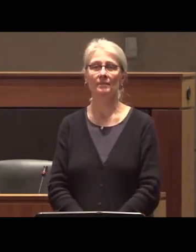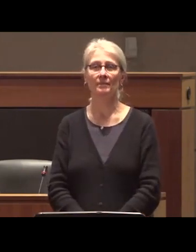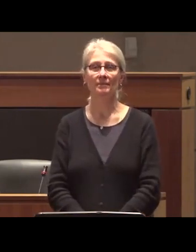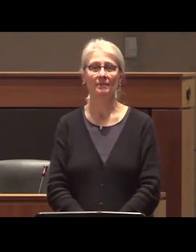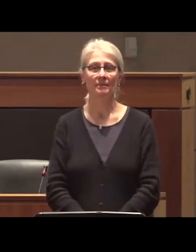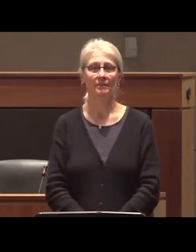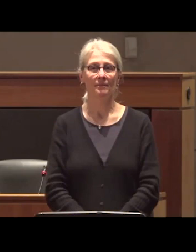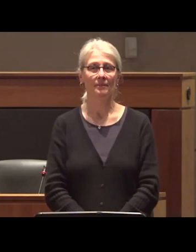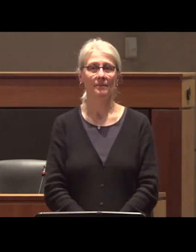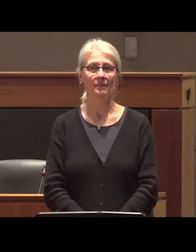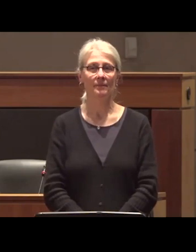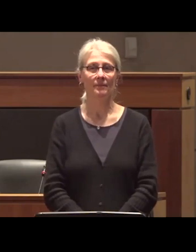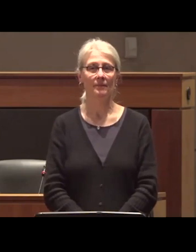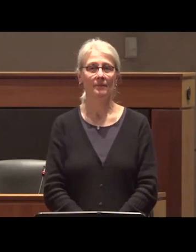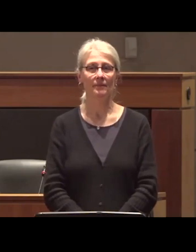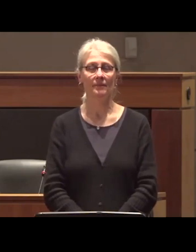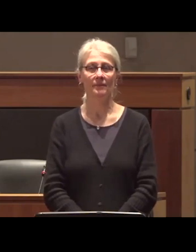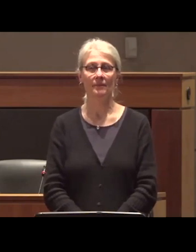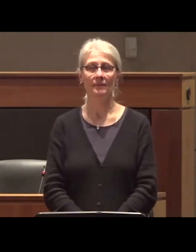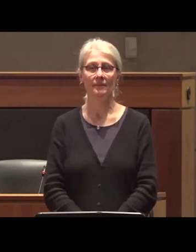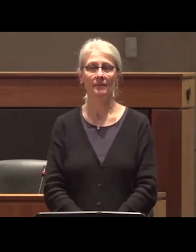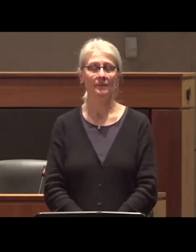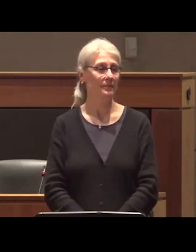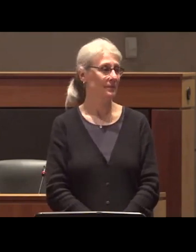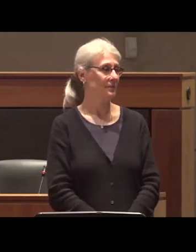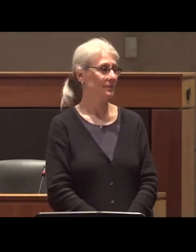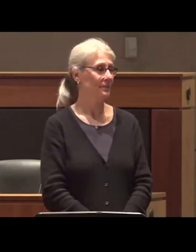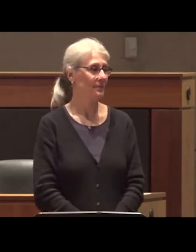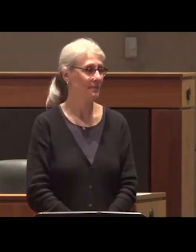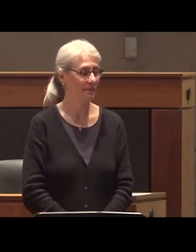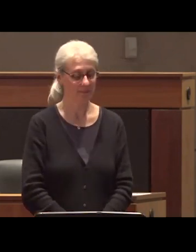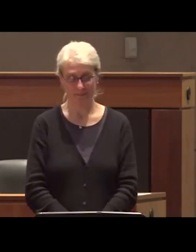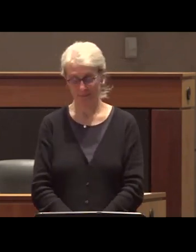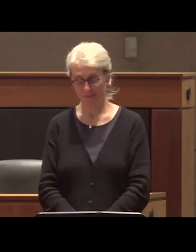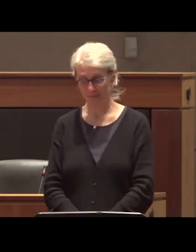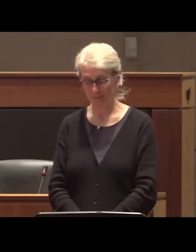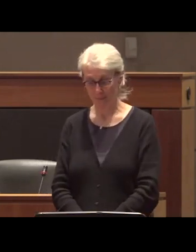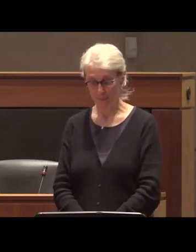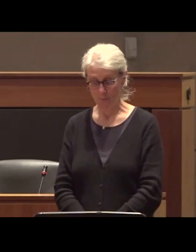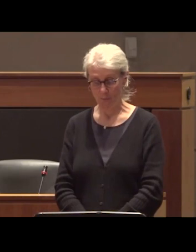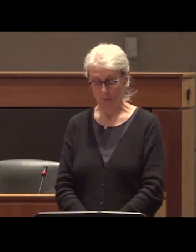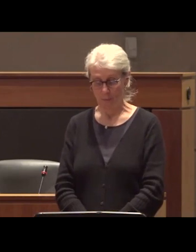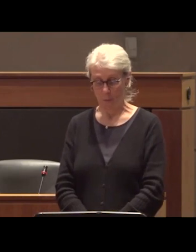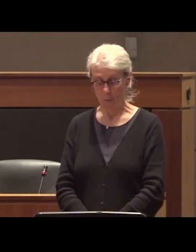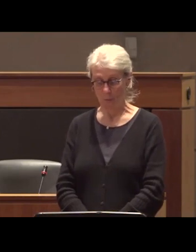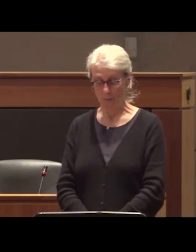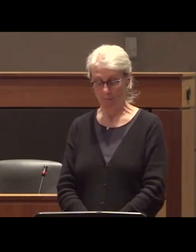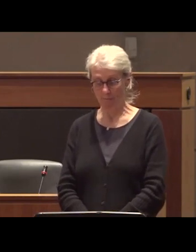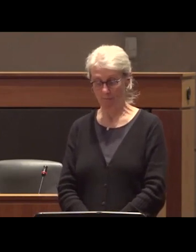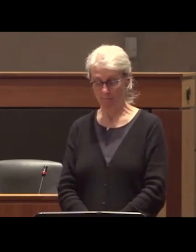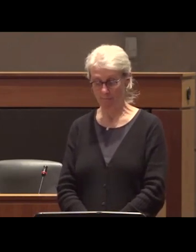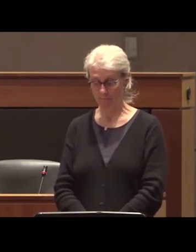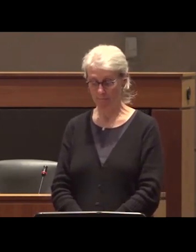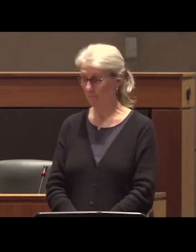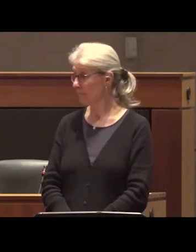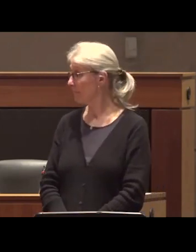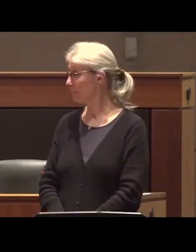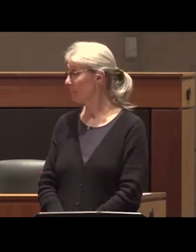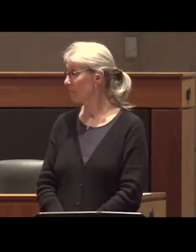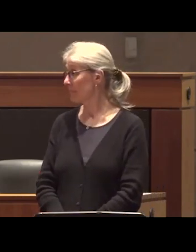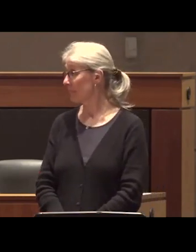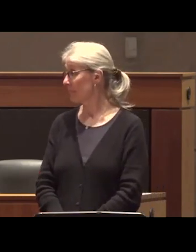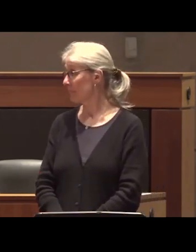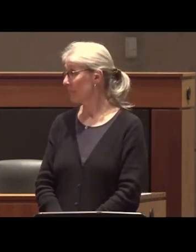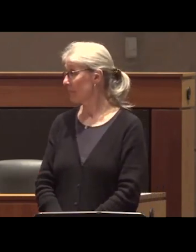you